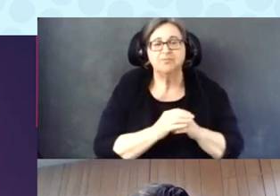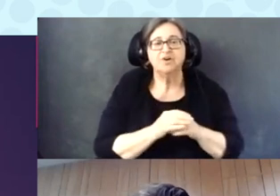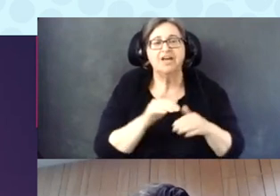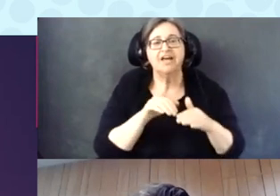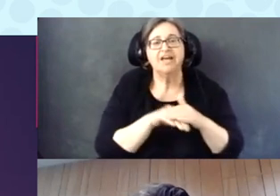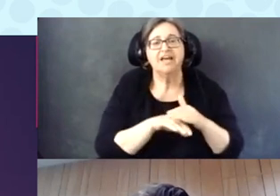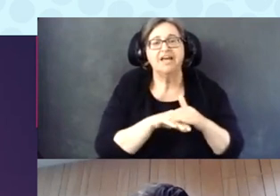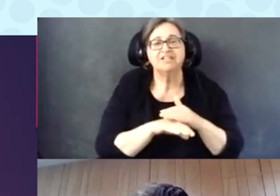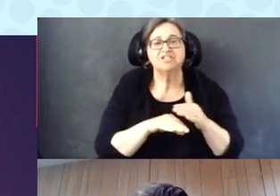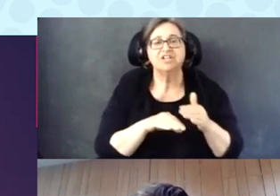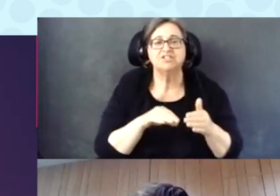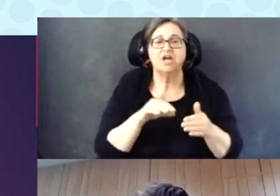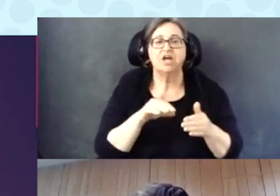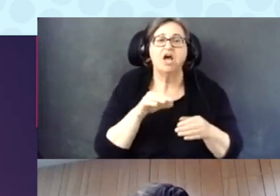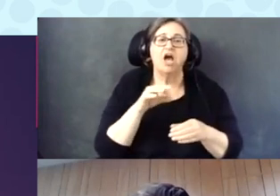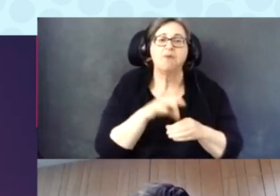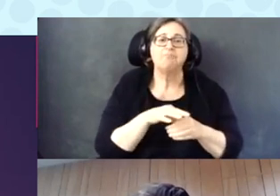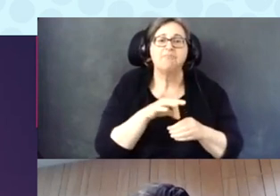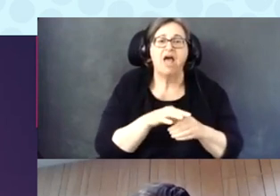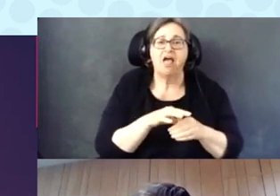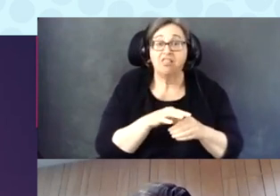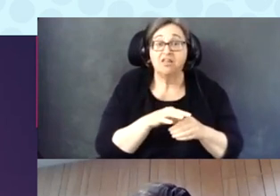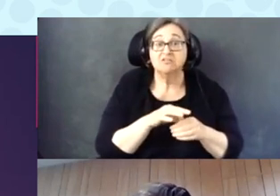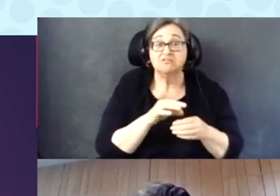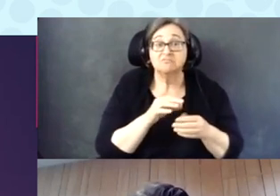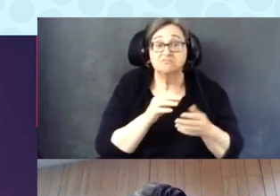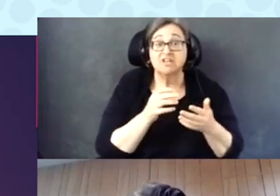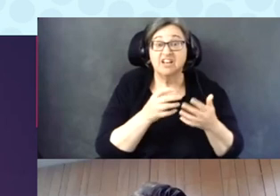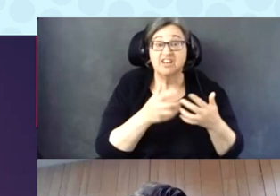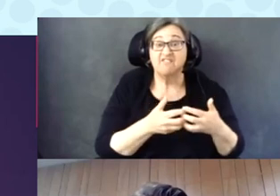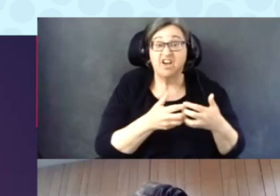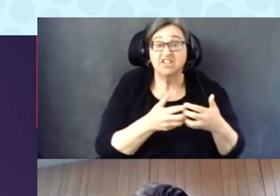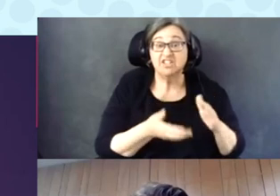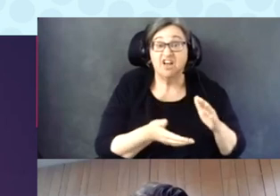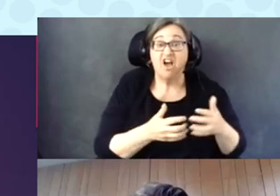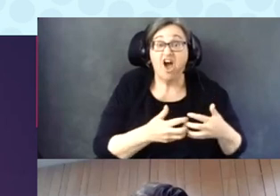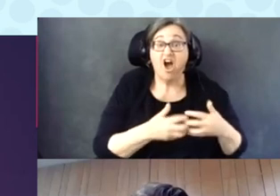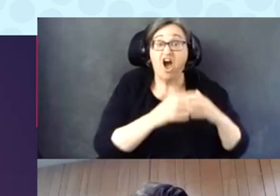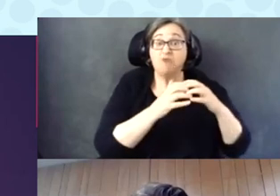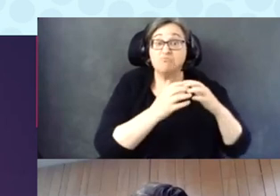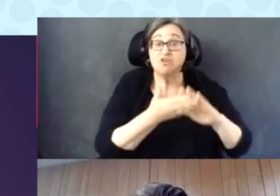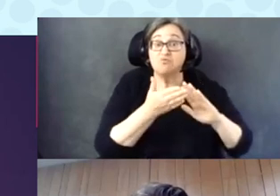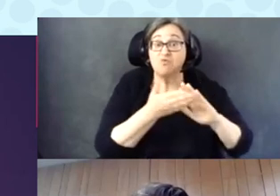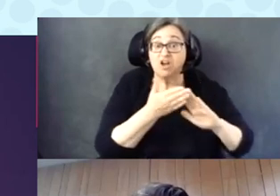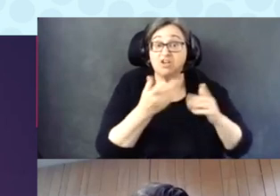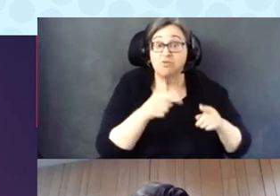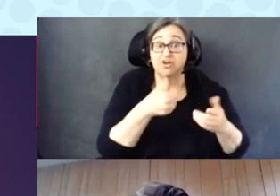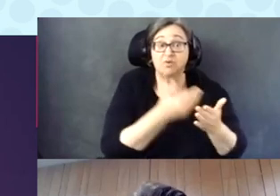marking device up and running when you arrived at the polls? And in 2020, 68% answered yes.